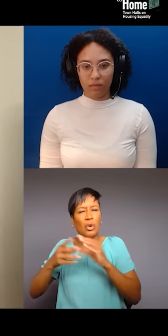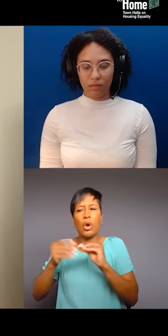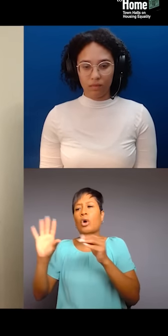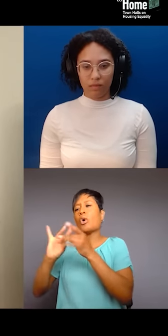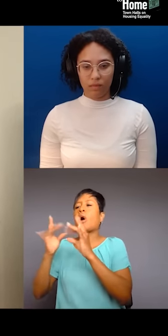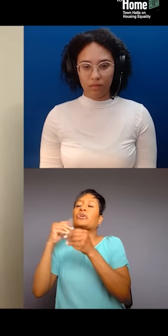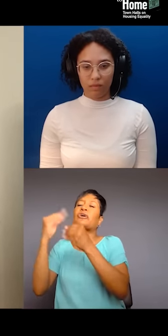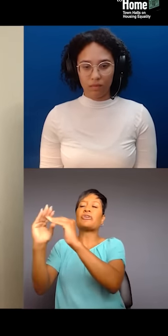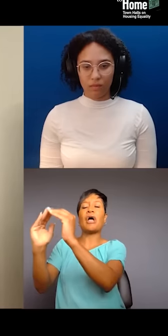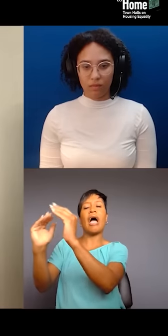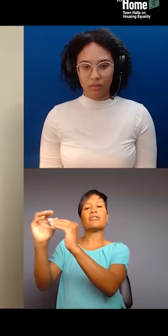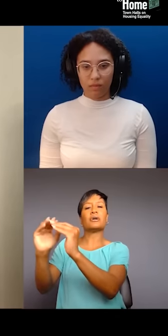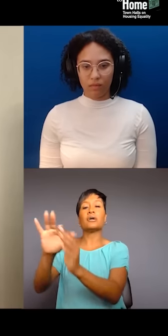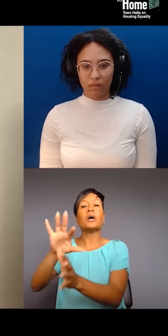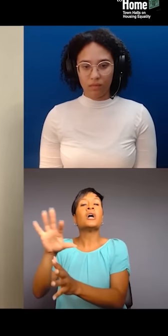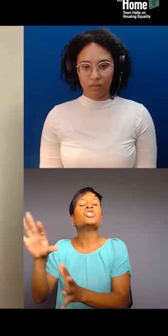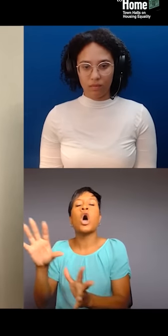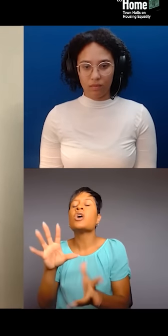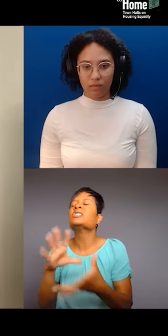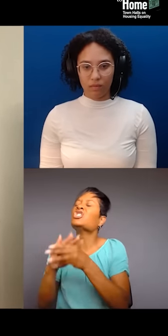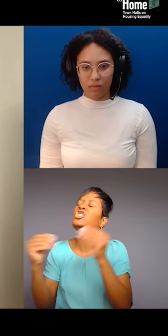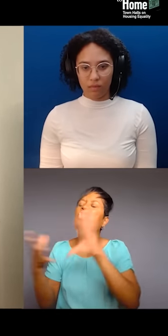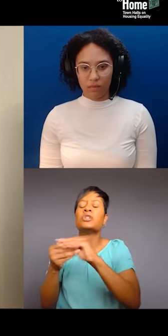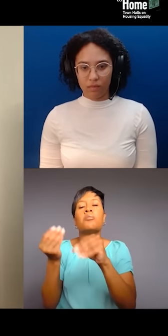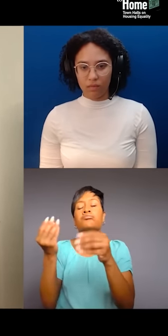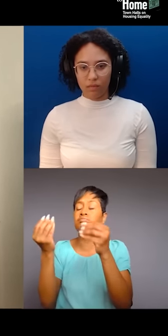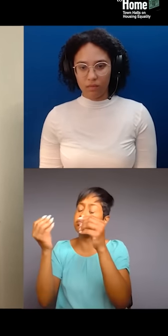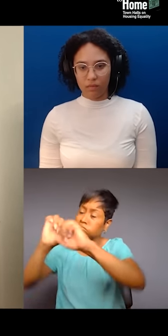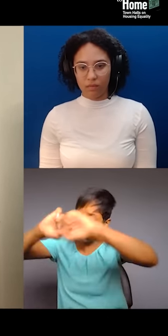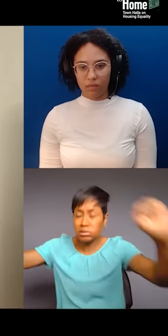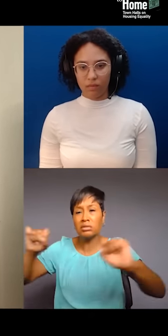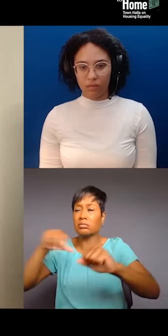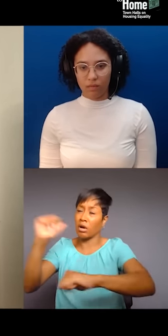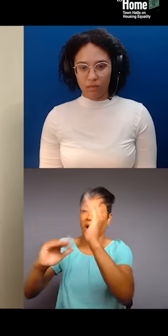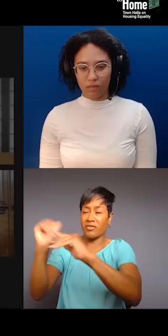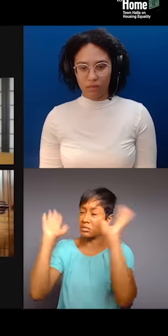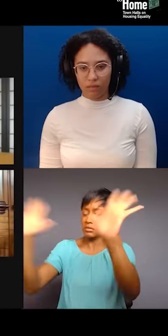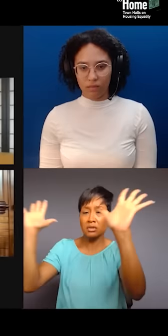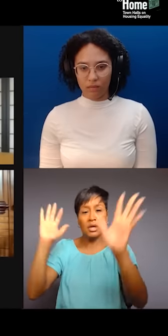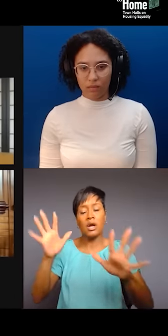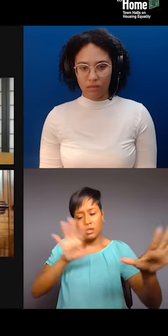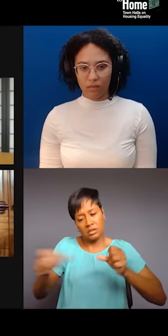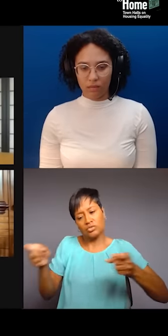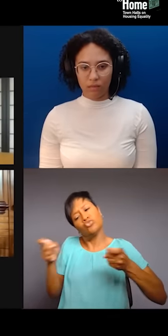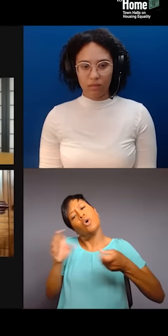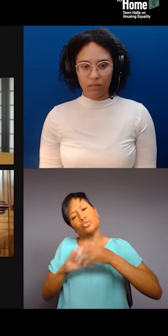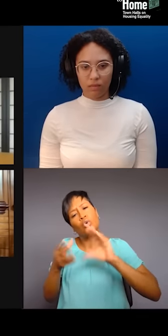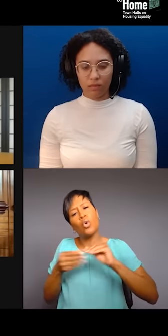It needs to get very uncomfortable, and we need to start really taking control of those stories and being able to say them as wide as we can